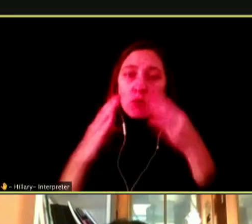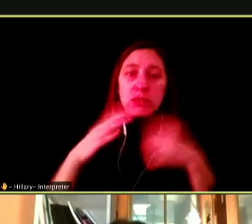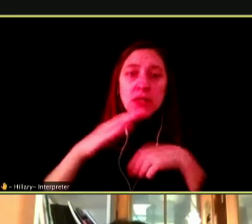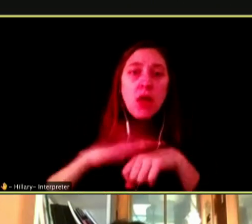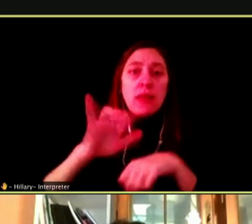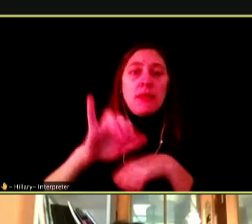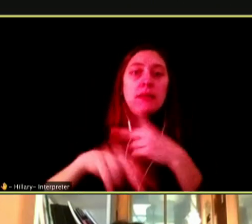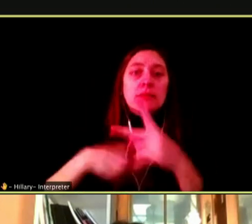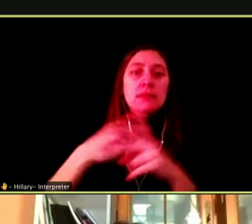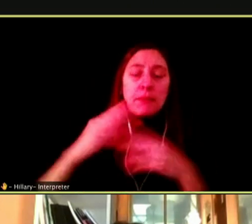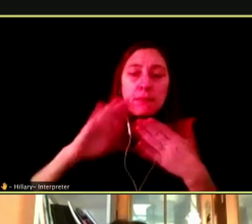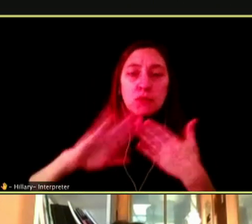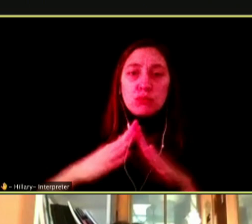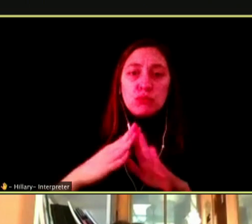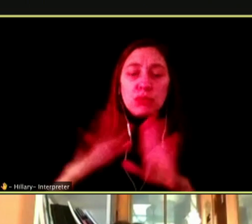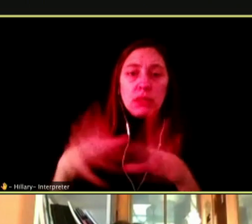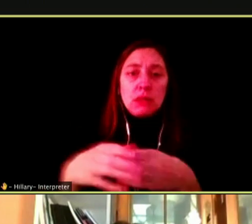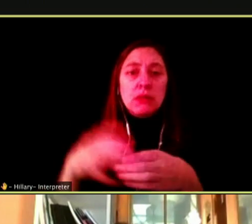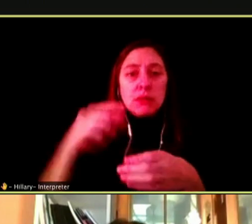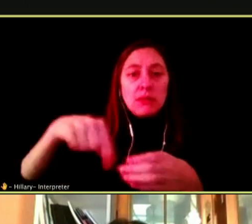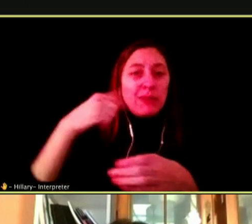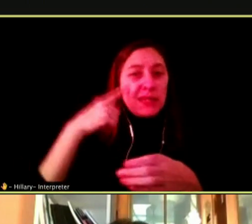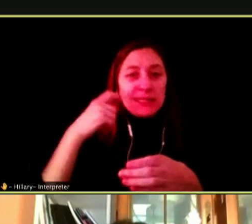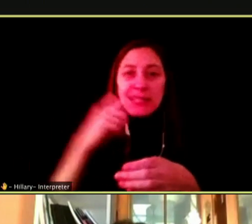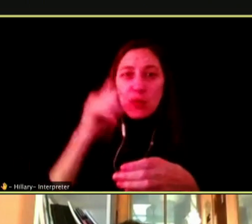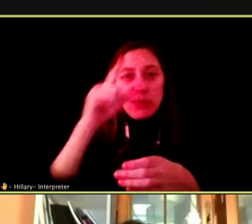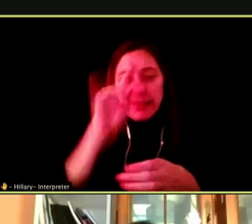THE FACT THEY DID NOT THINK THE SAME WAY DO WE DO.